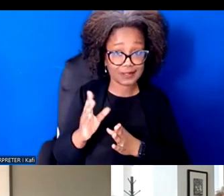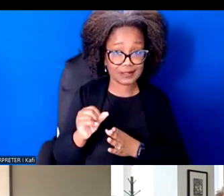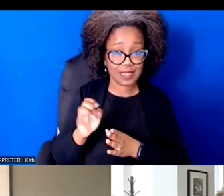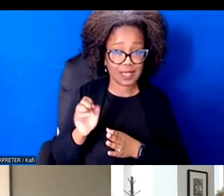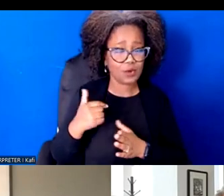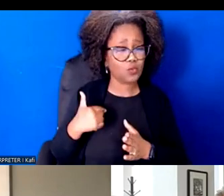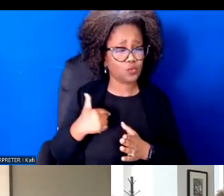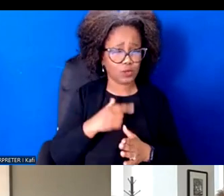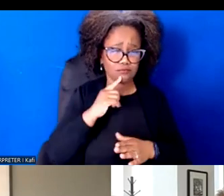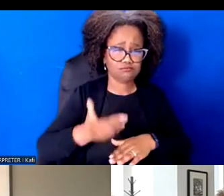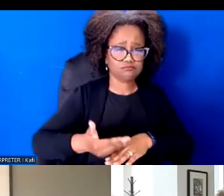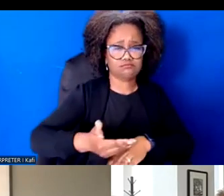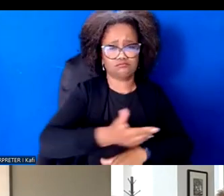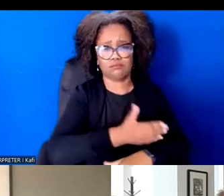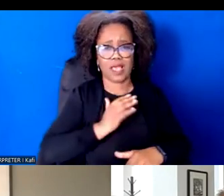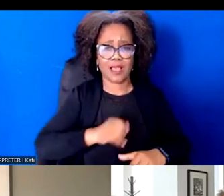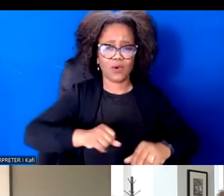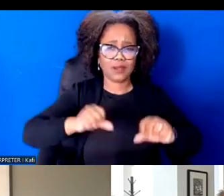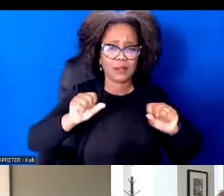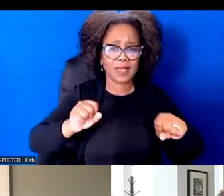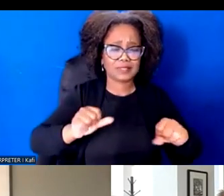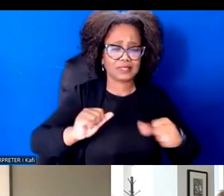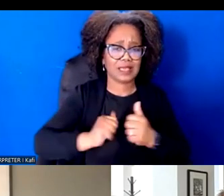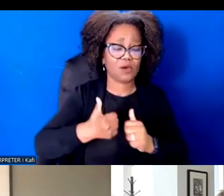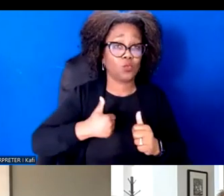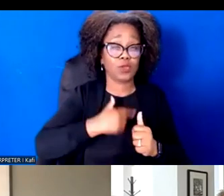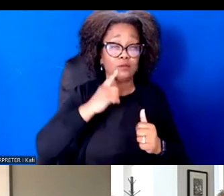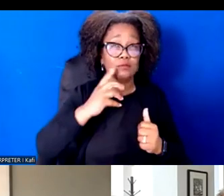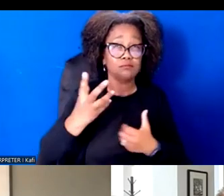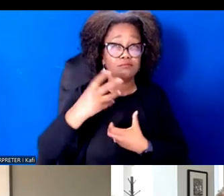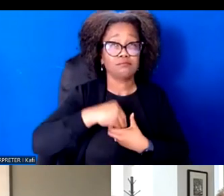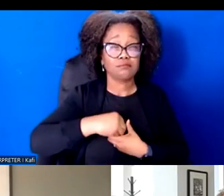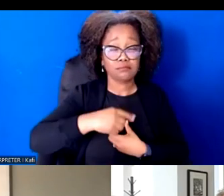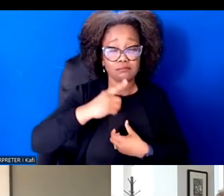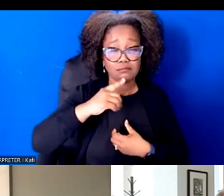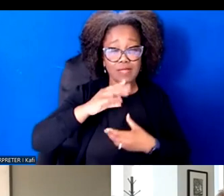ways that we think about narrative and how we build narrative power and how we're bringing that into our work.